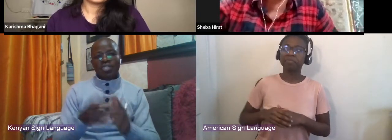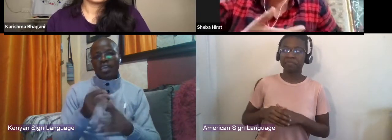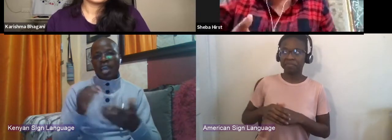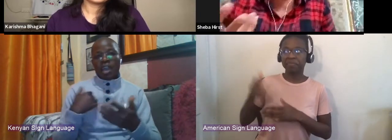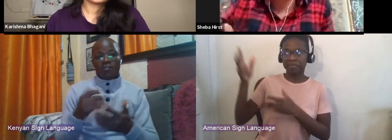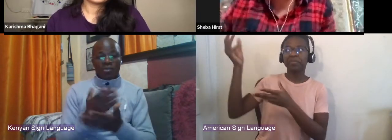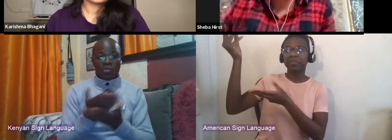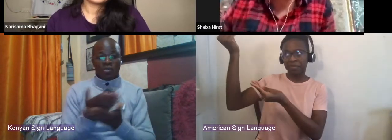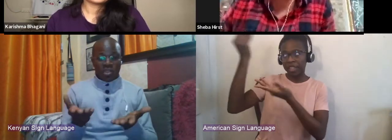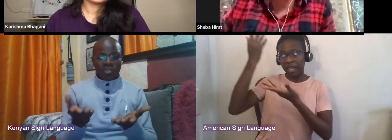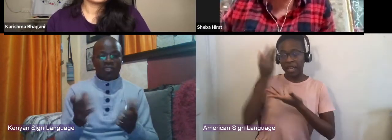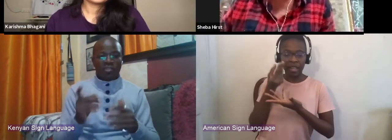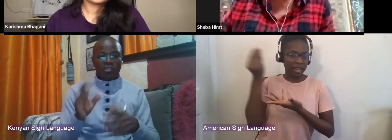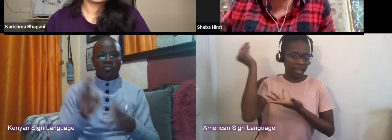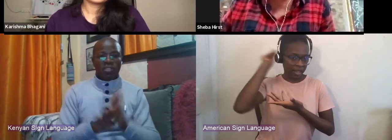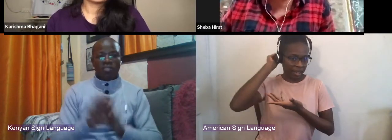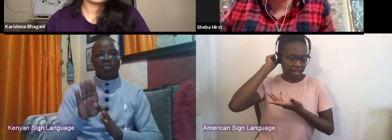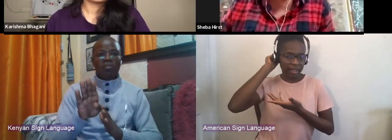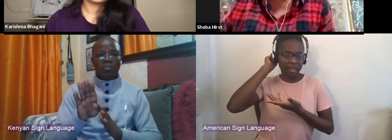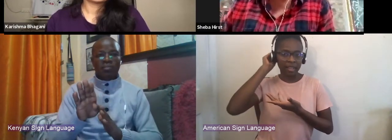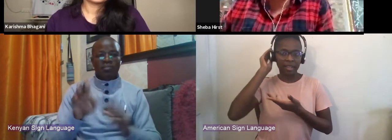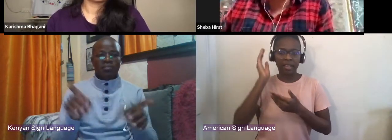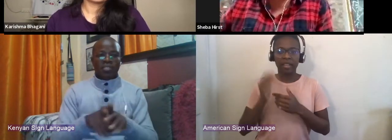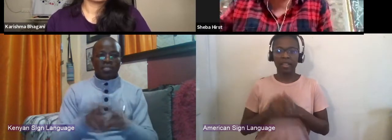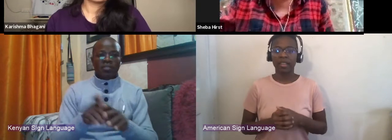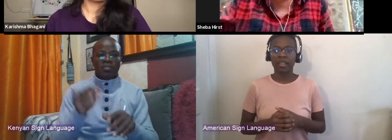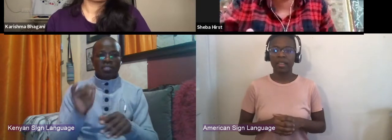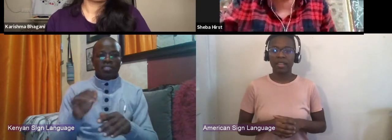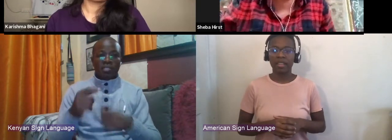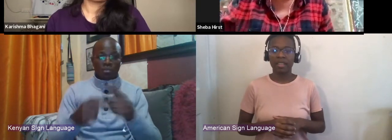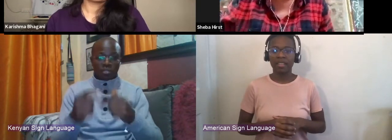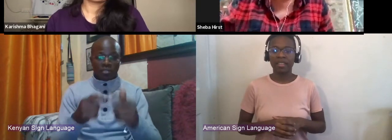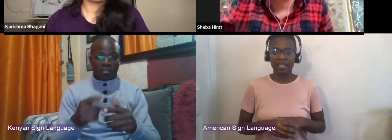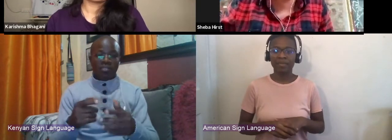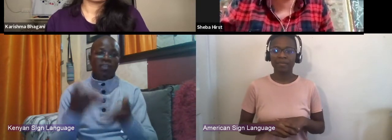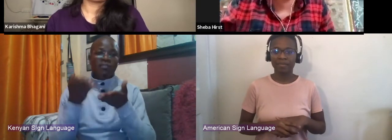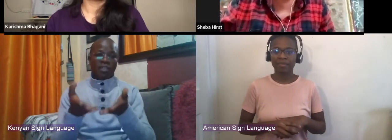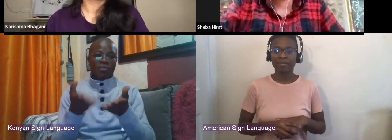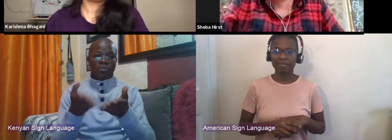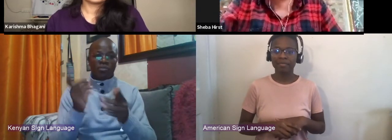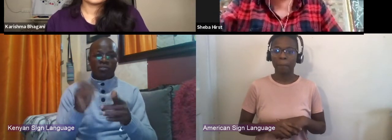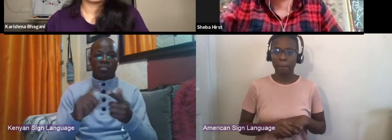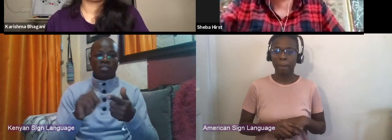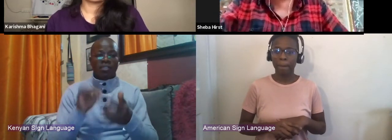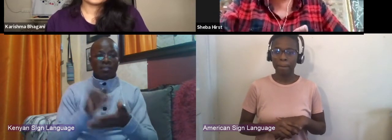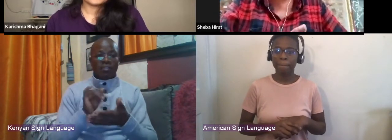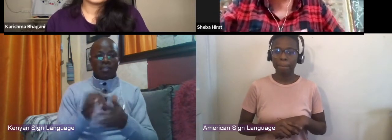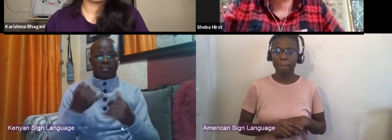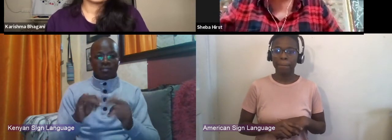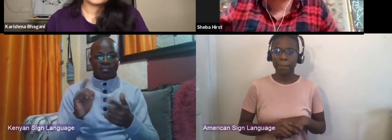because it's the resources that are available to make stuff start to shape the conversation about what's going to get made